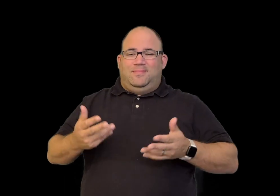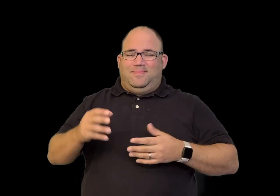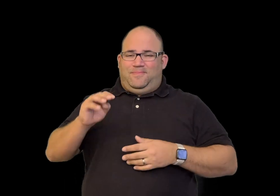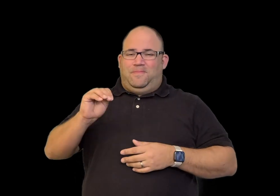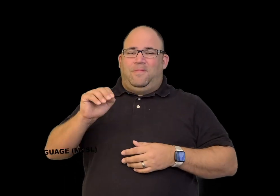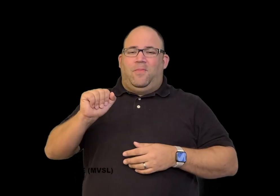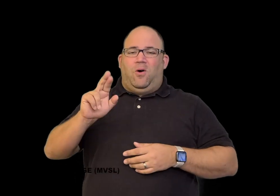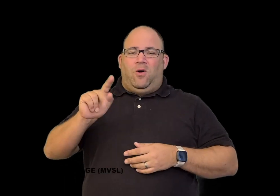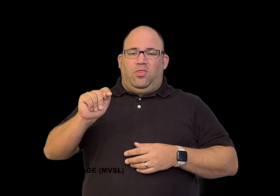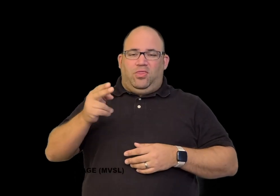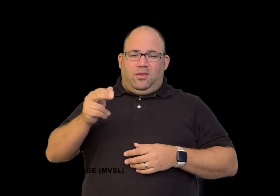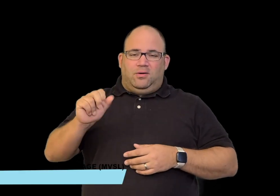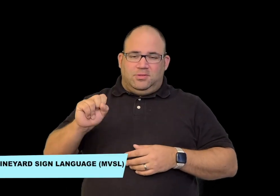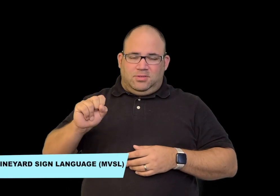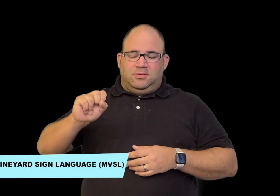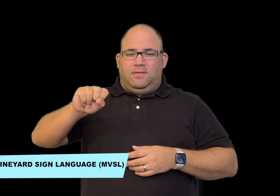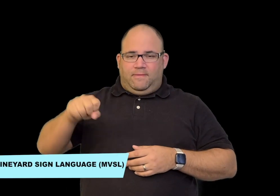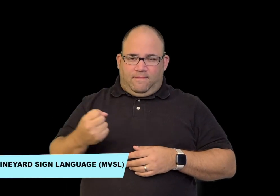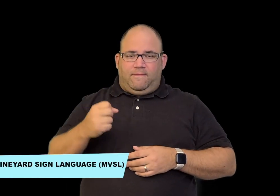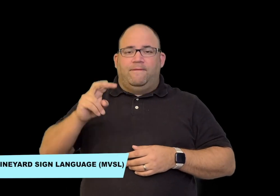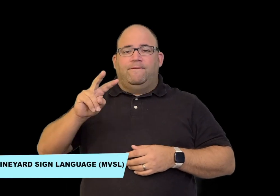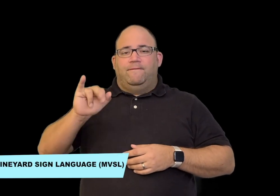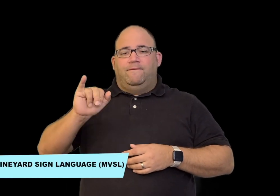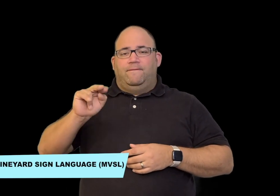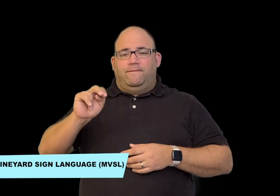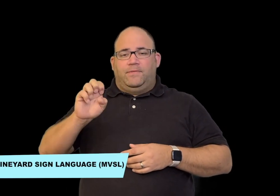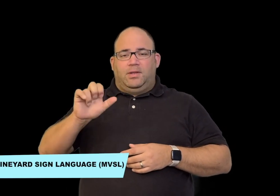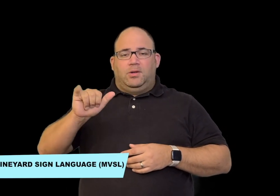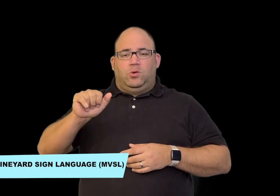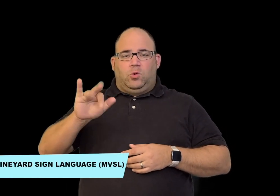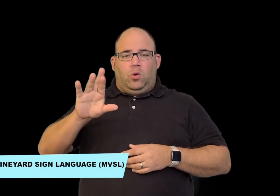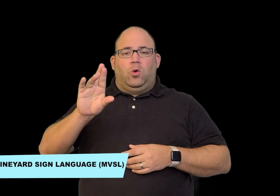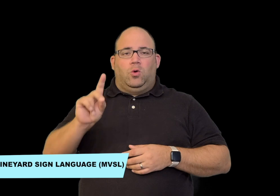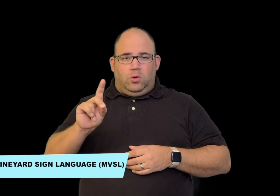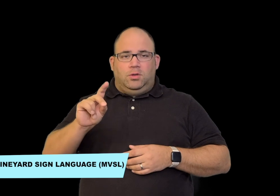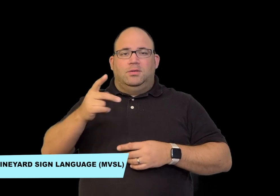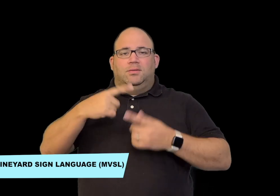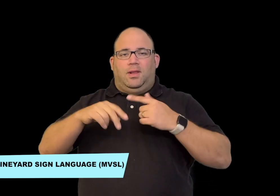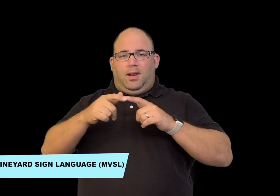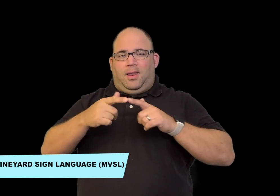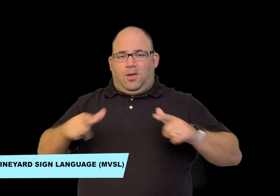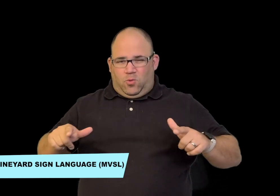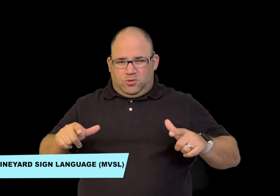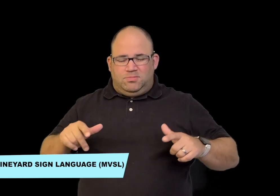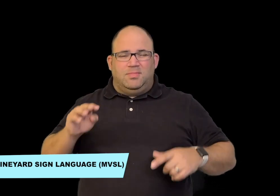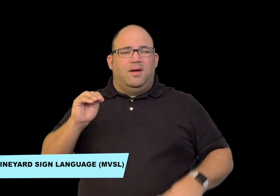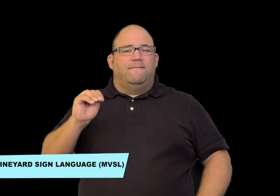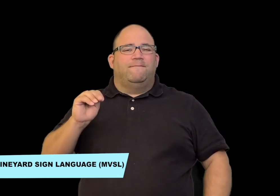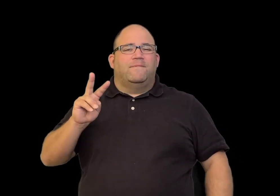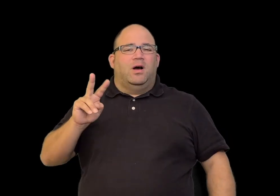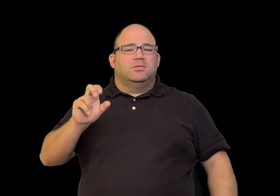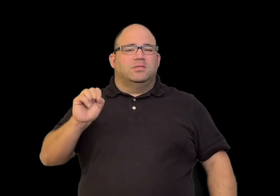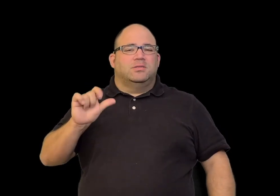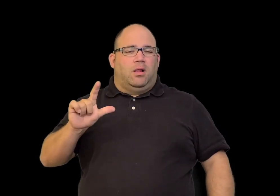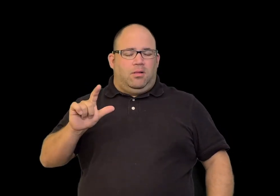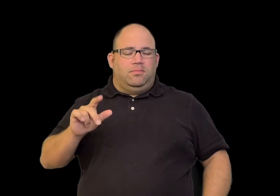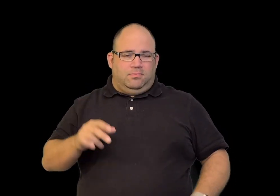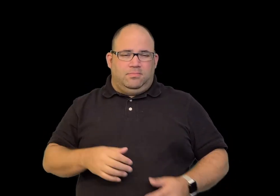It became Martha's Vineyard sign language or MVSL.